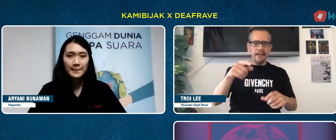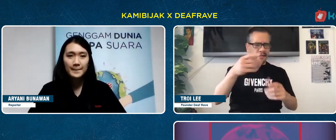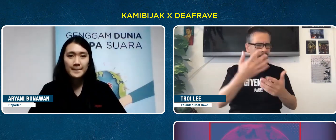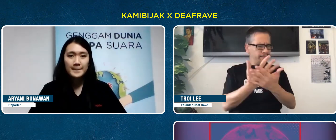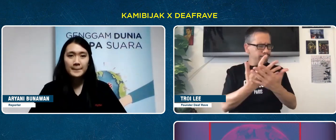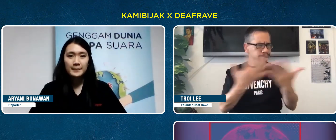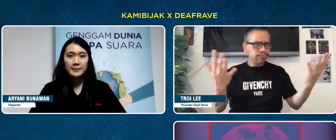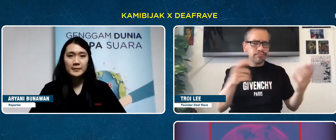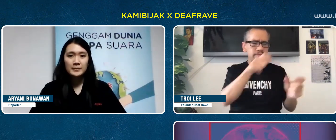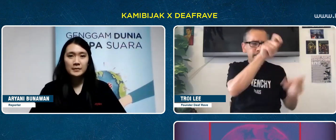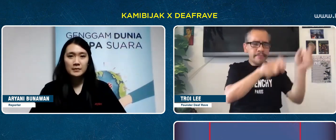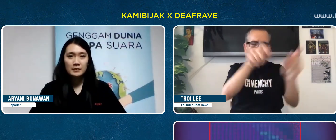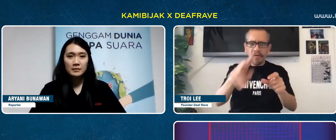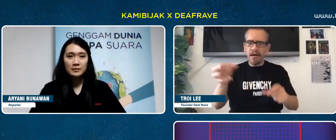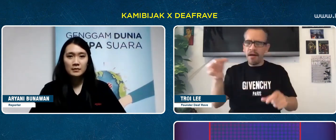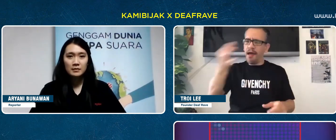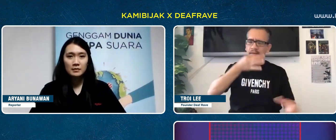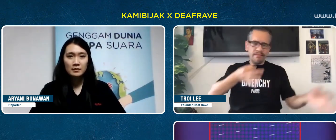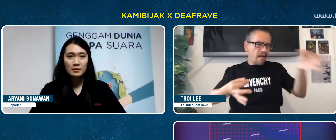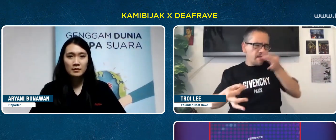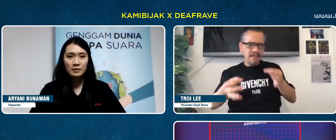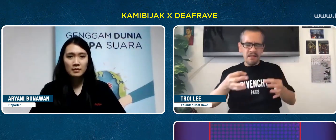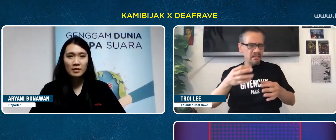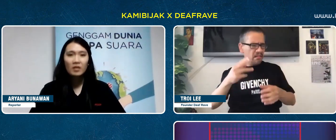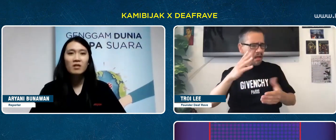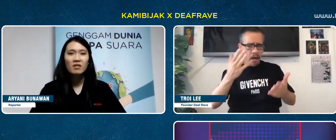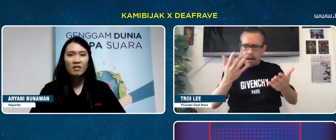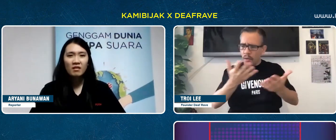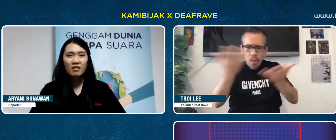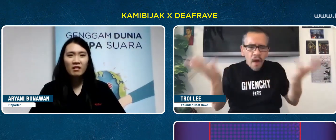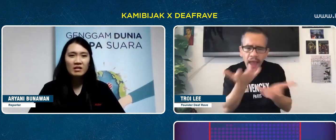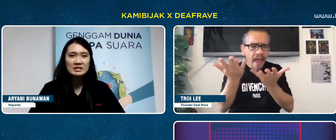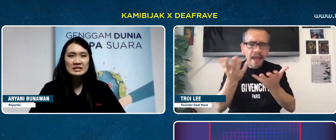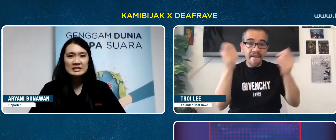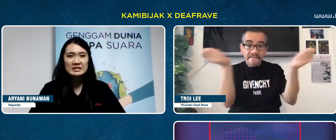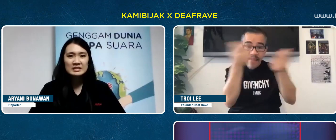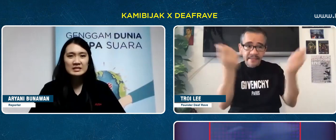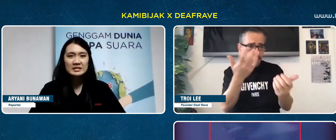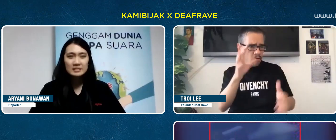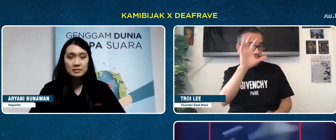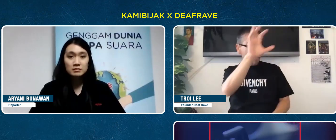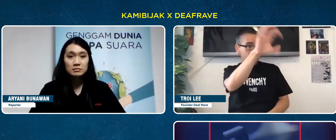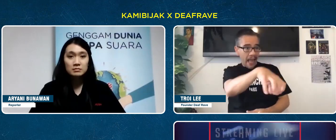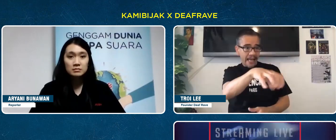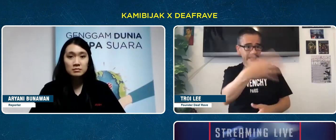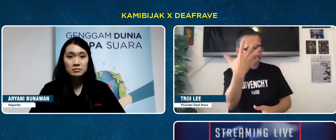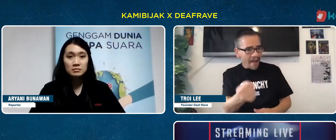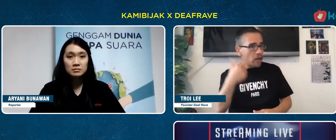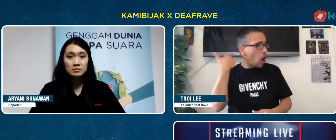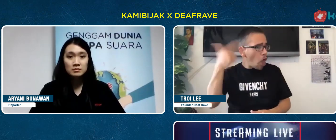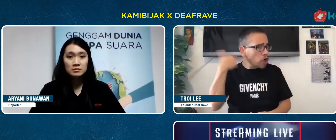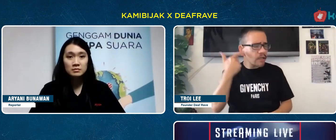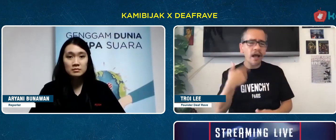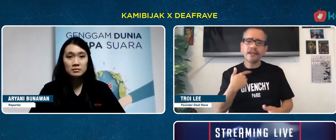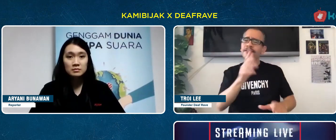Many have asked me, where is the festival place? London?